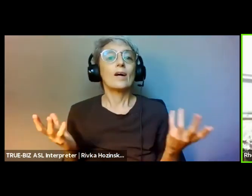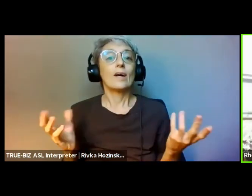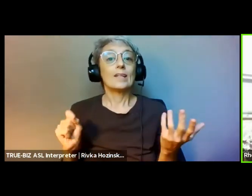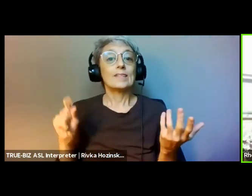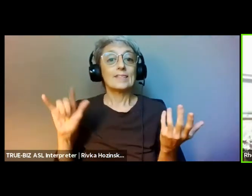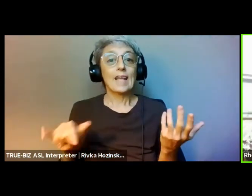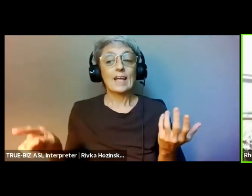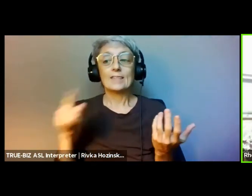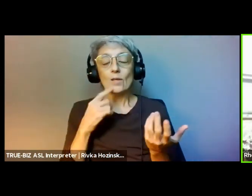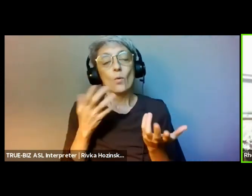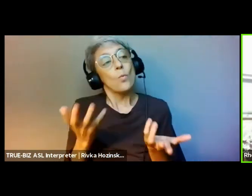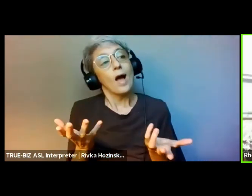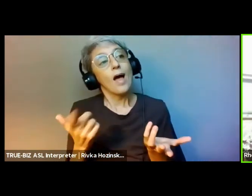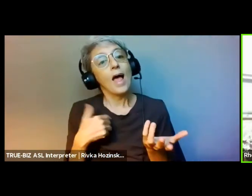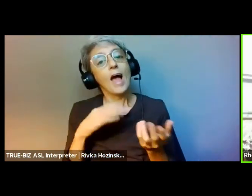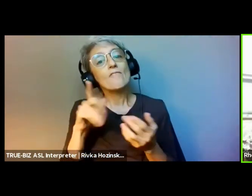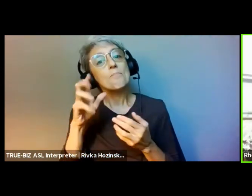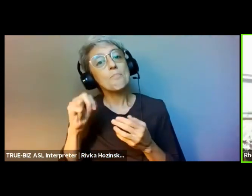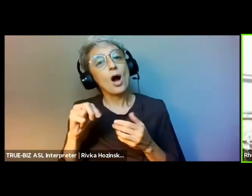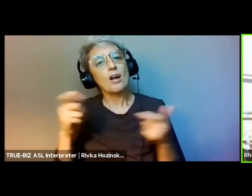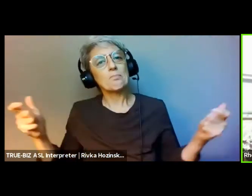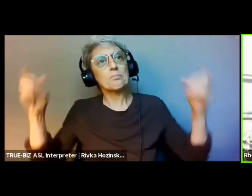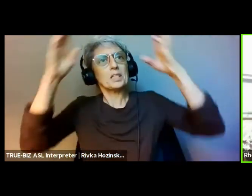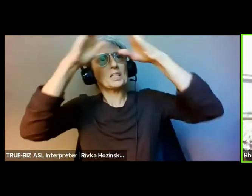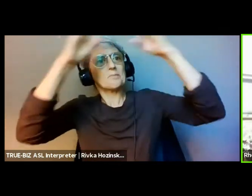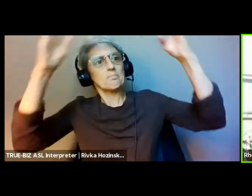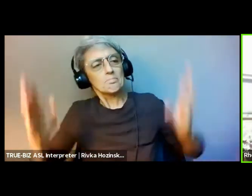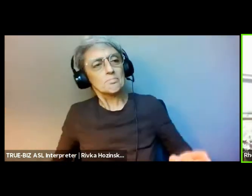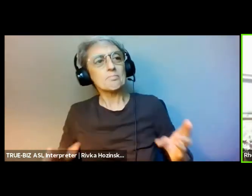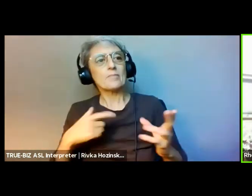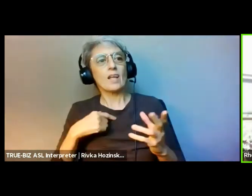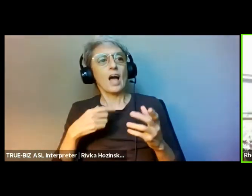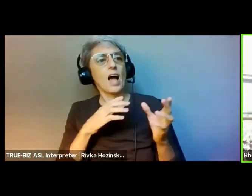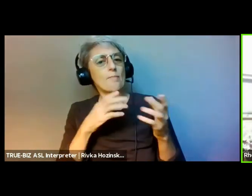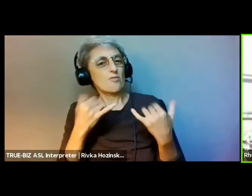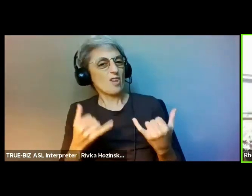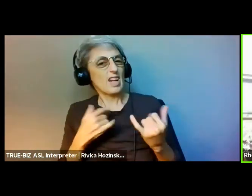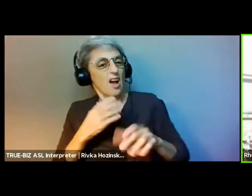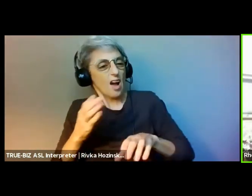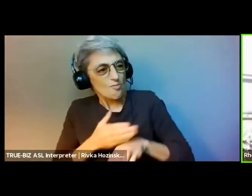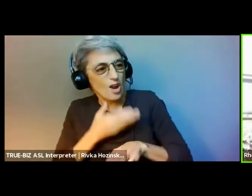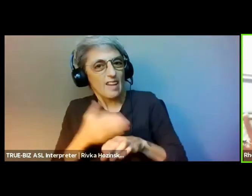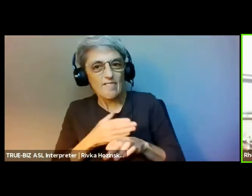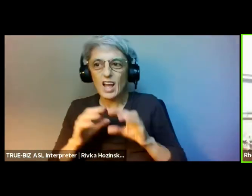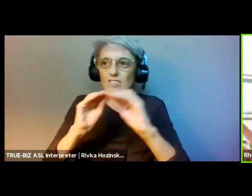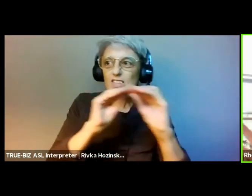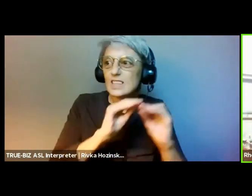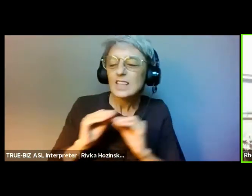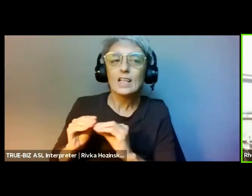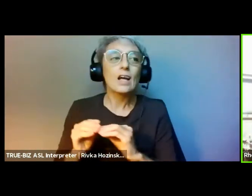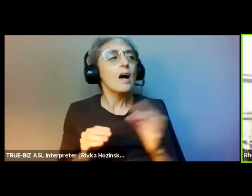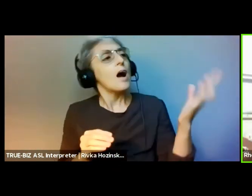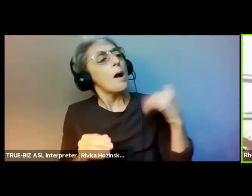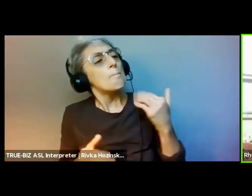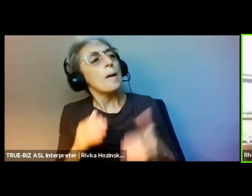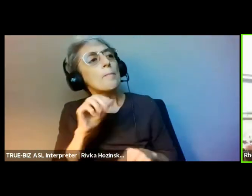In 2002, Carlos and Artistic Director, Stacy Klein conceived Double Edge's annual summer series